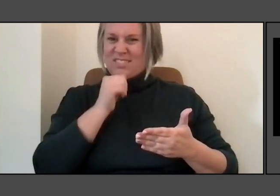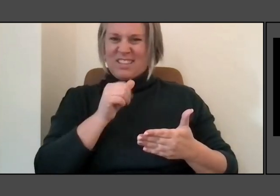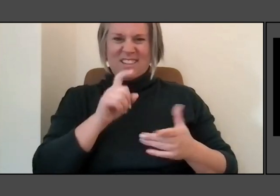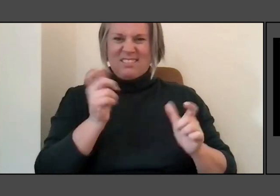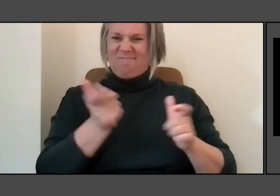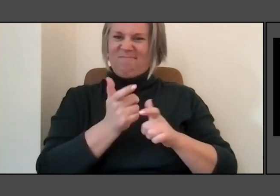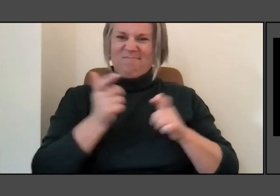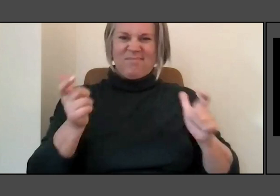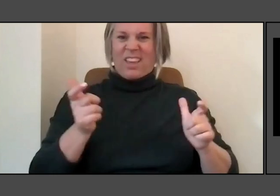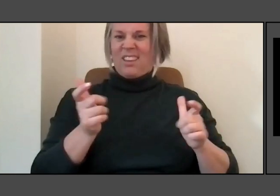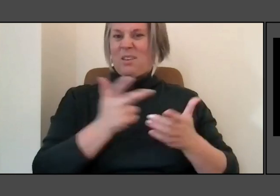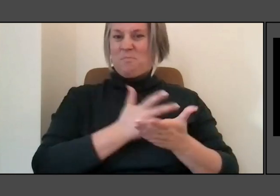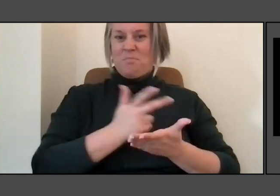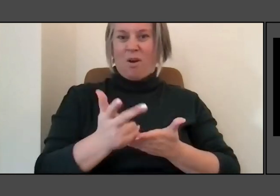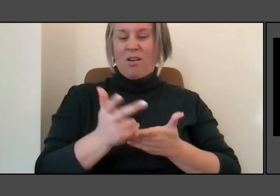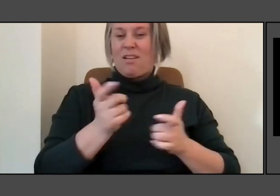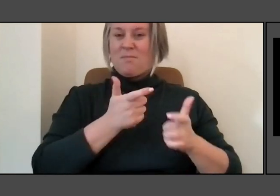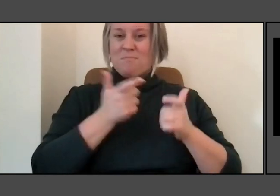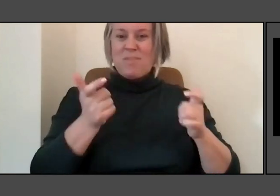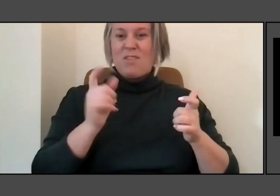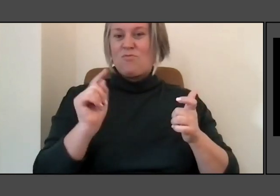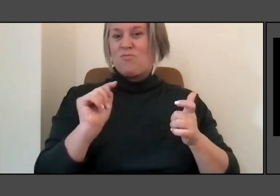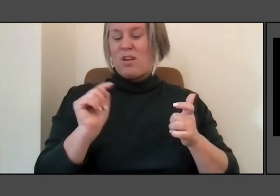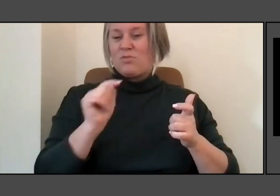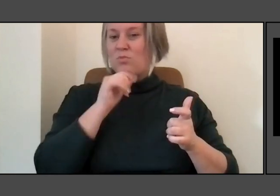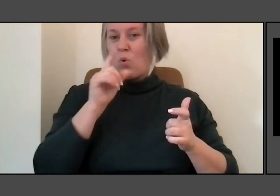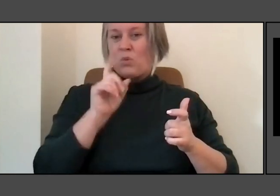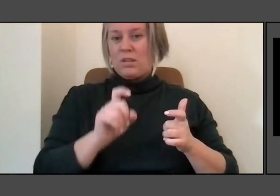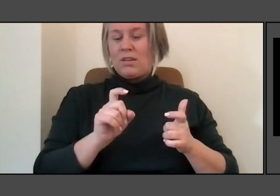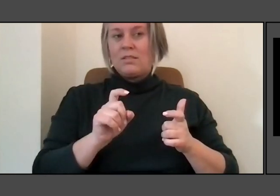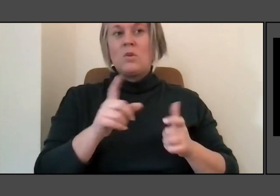And we were able to get them to rethink the entire site.